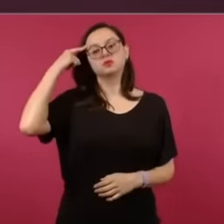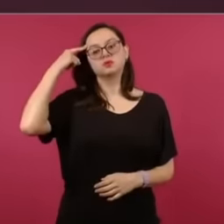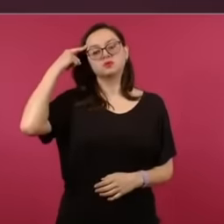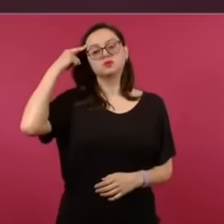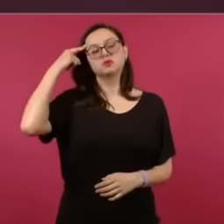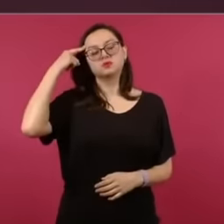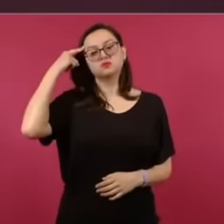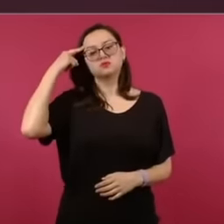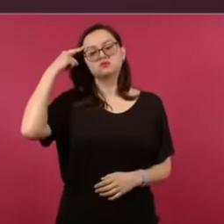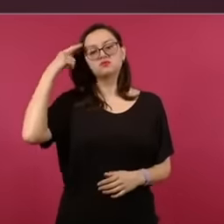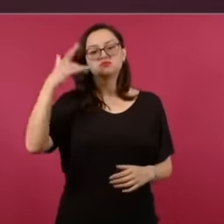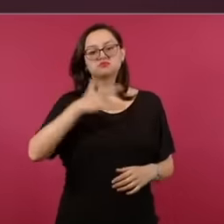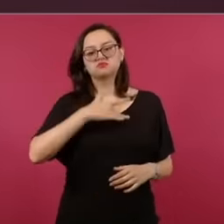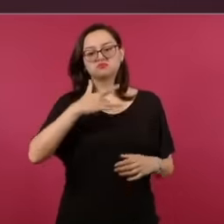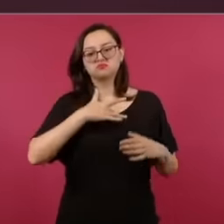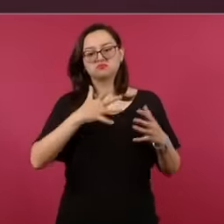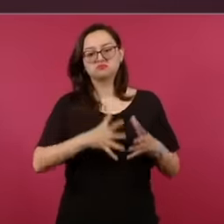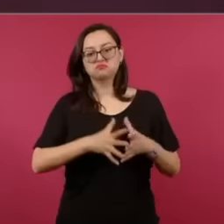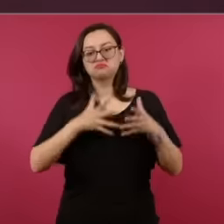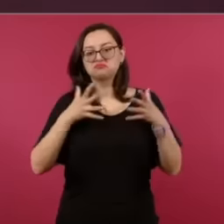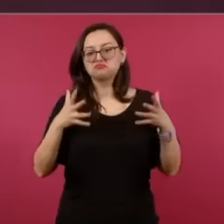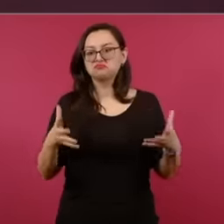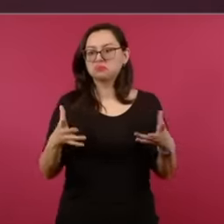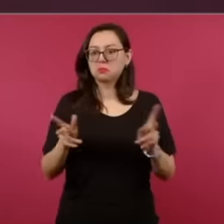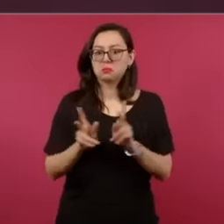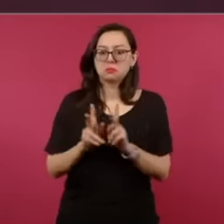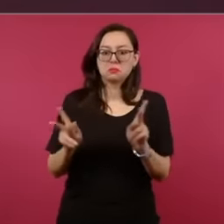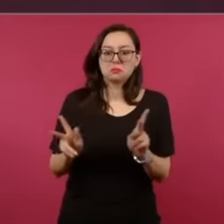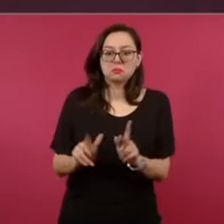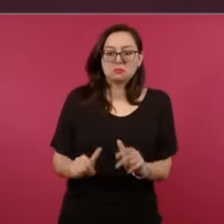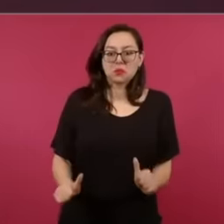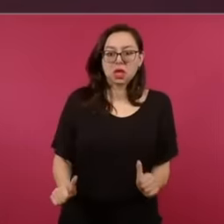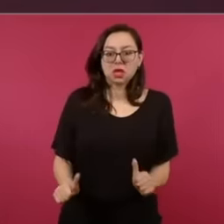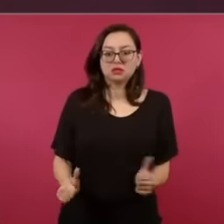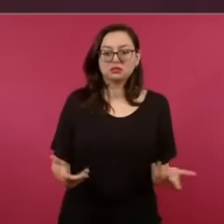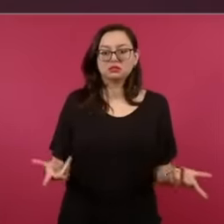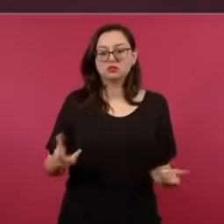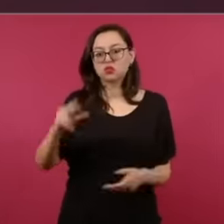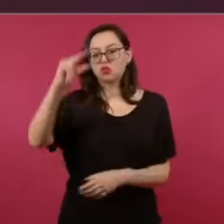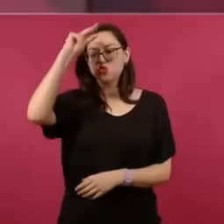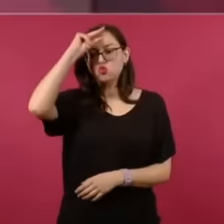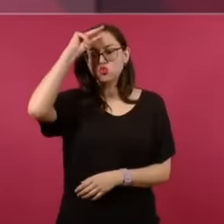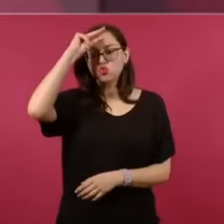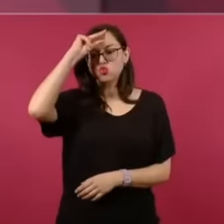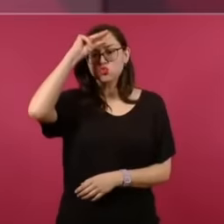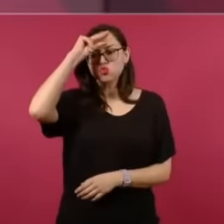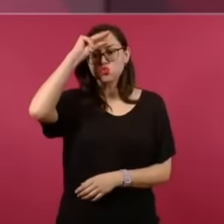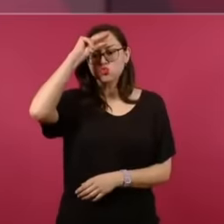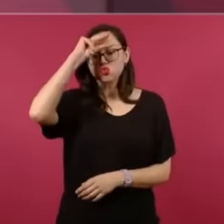peaceful, very intelligent, a wise people